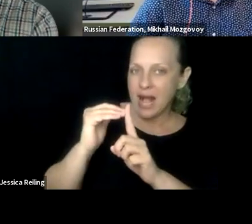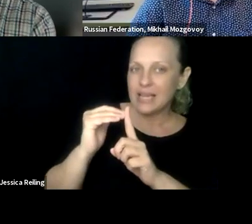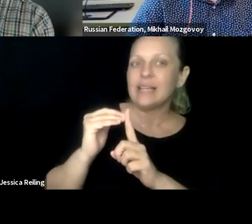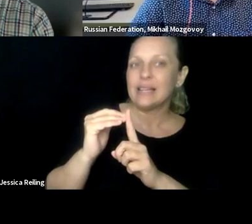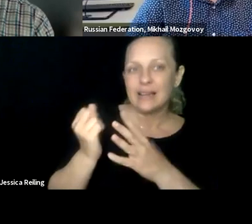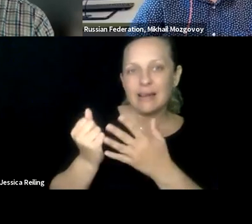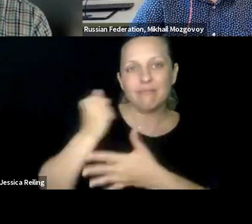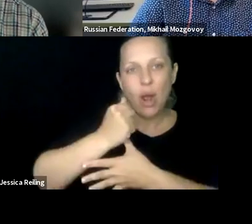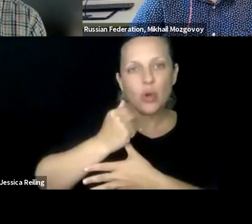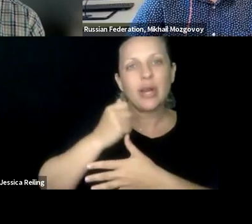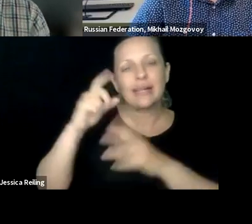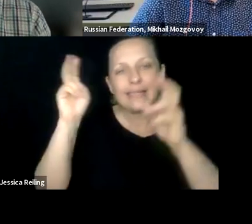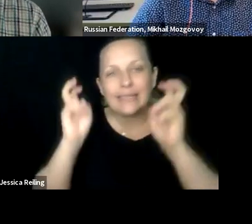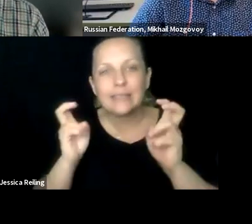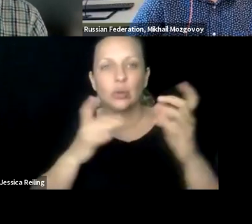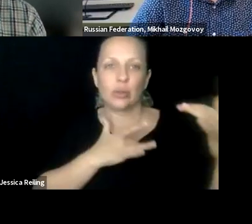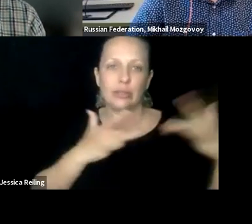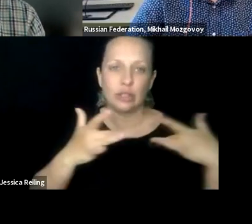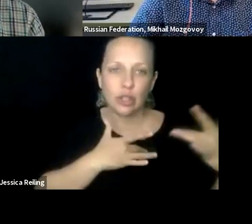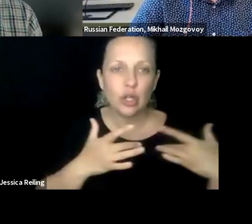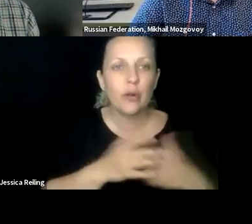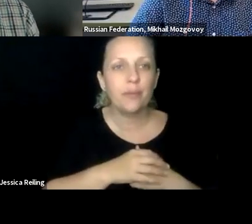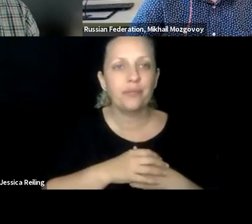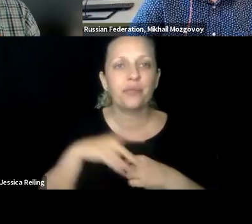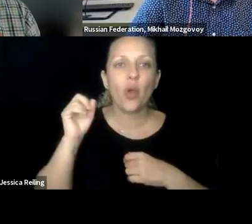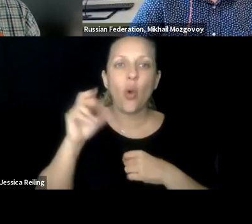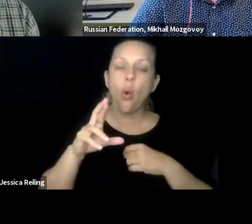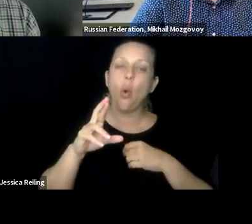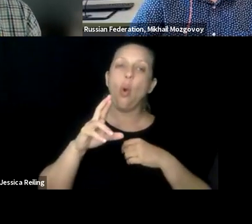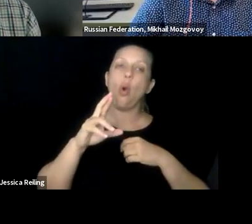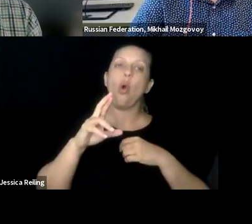needed. Both to help remind